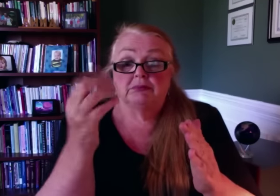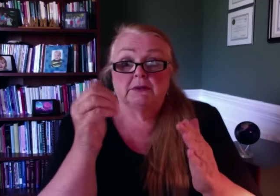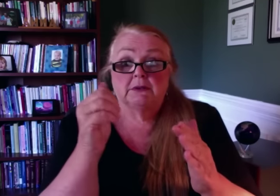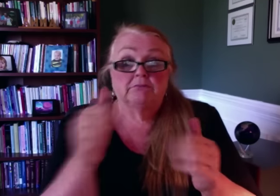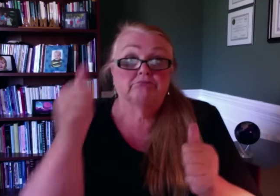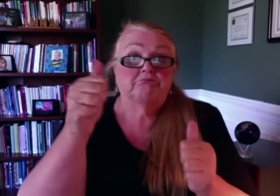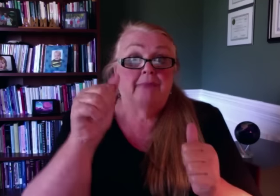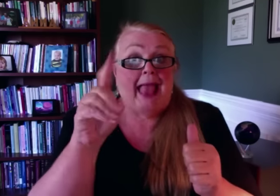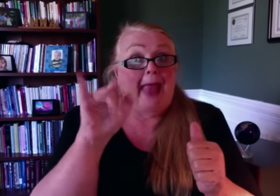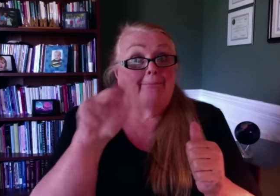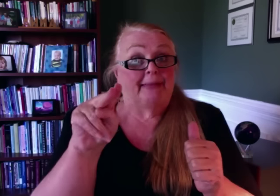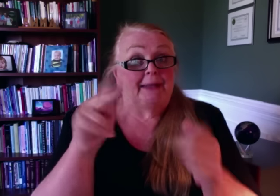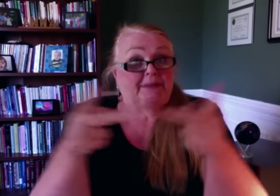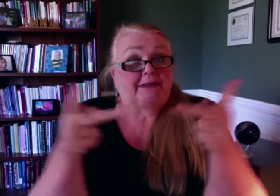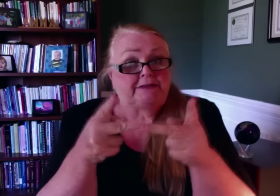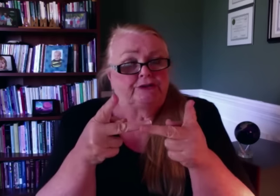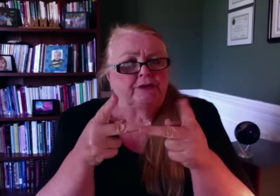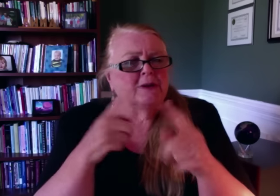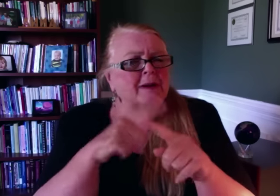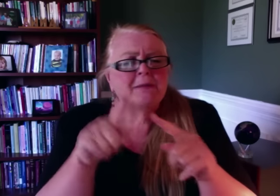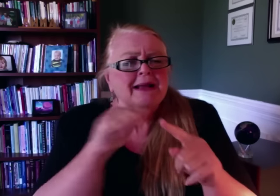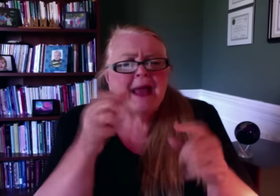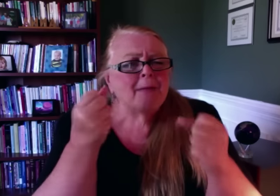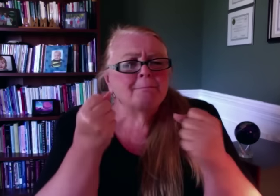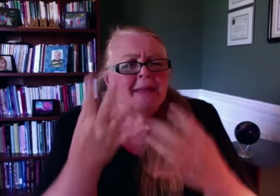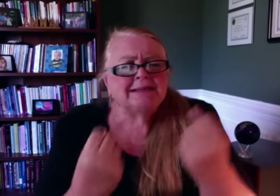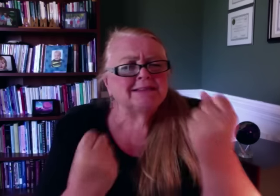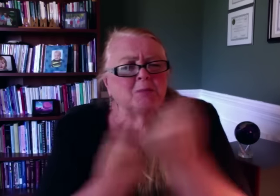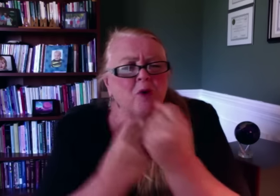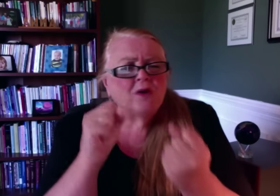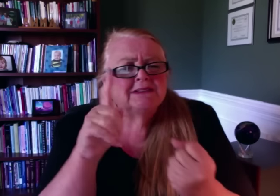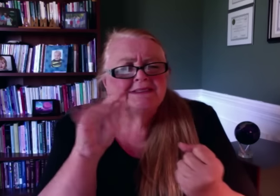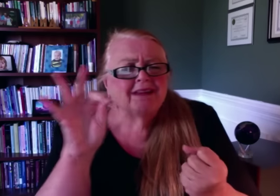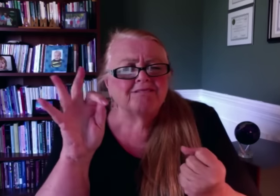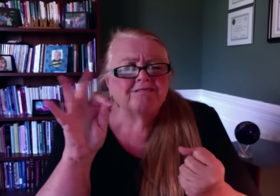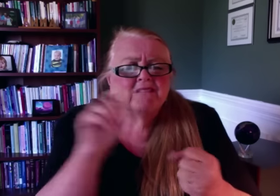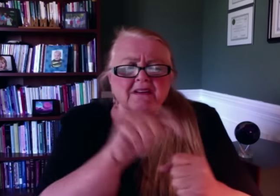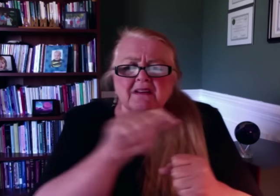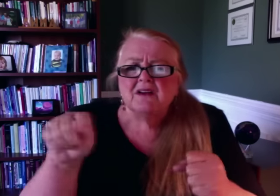administrative or leadership positions without the necessary frontline staff to support